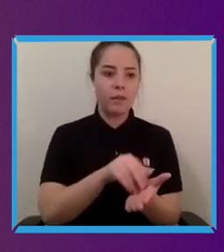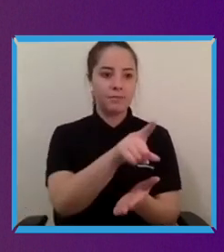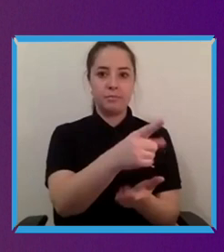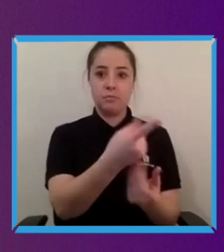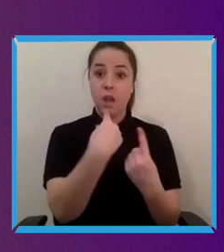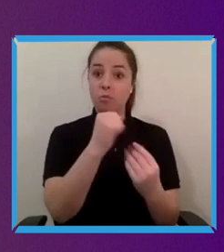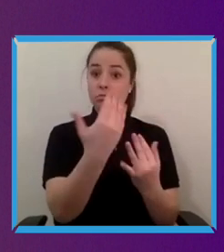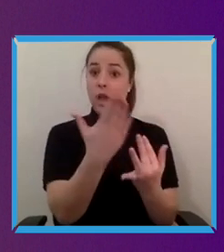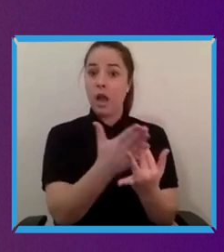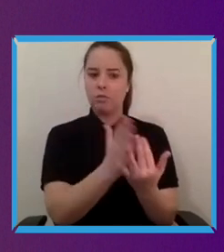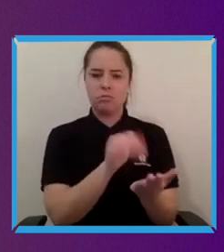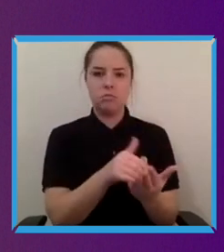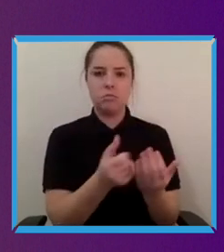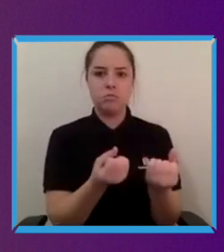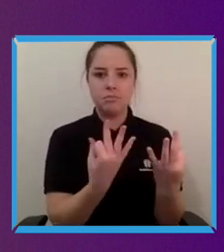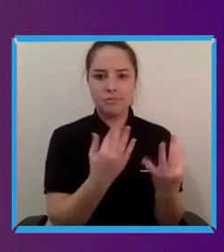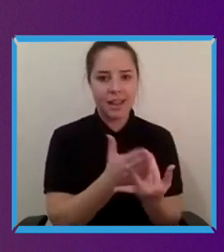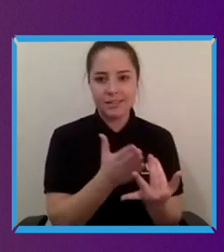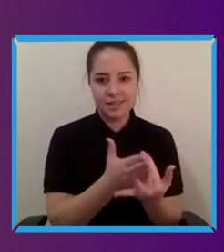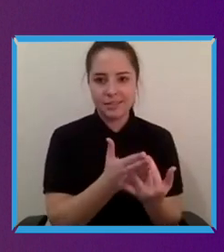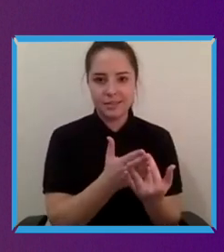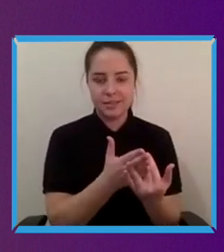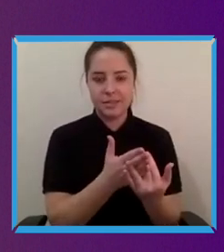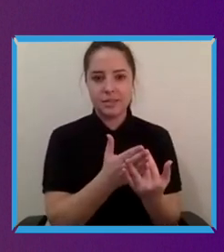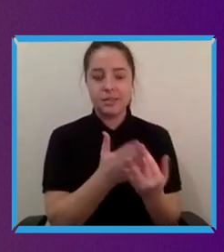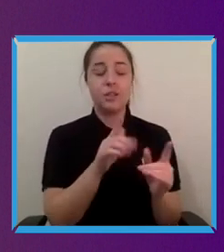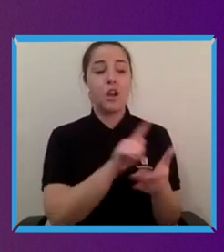simply weren't. And so in 2015 I teamed up with a